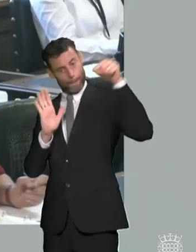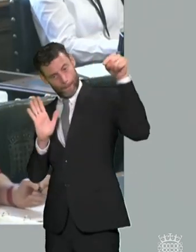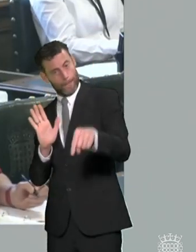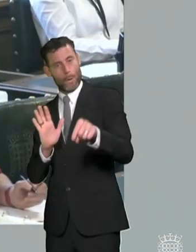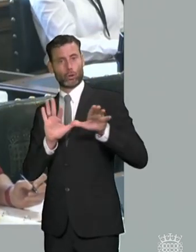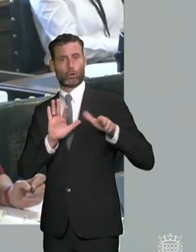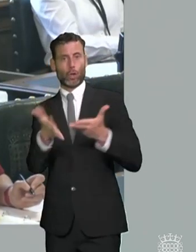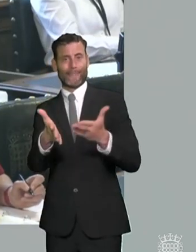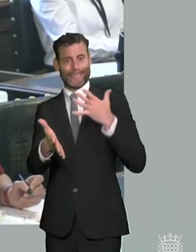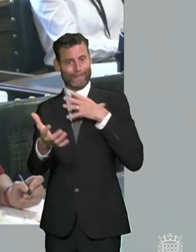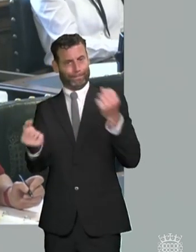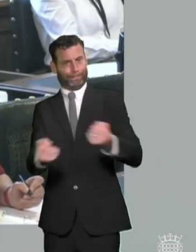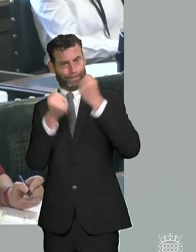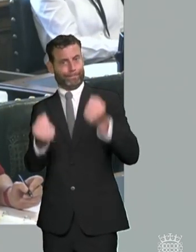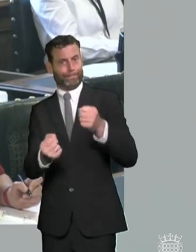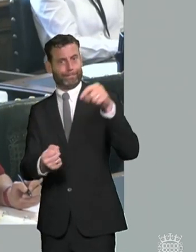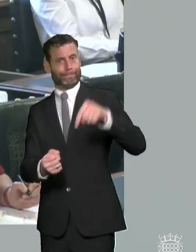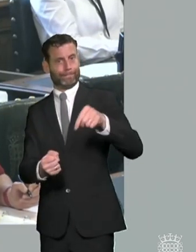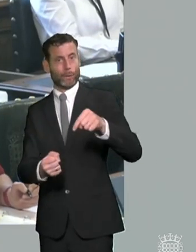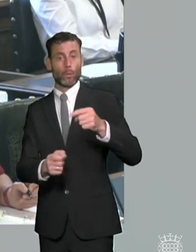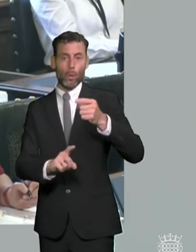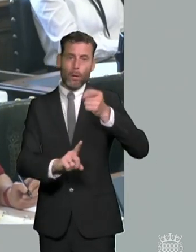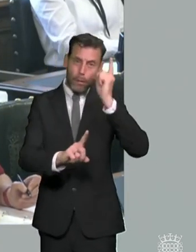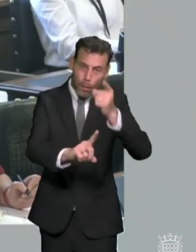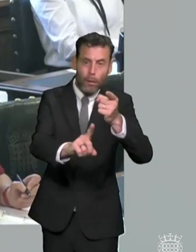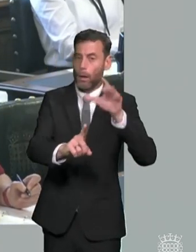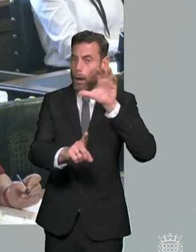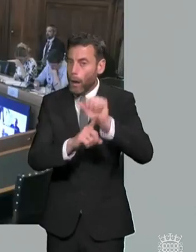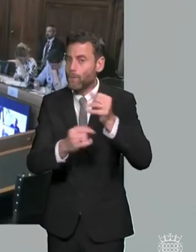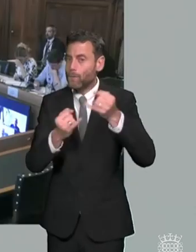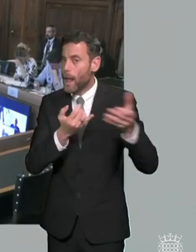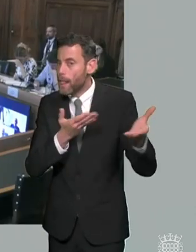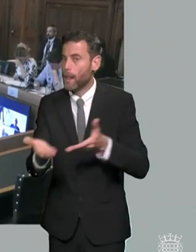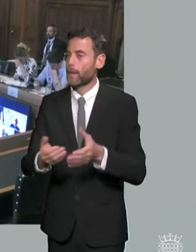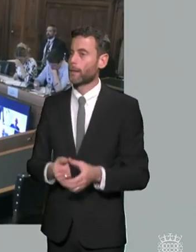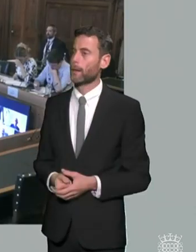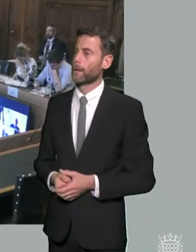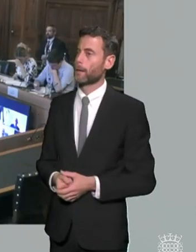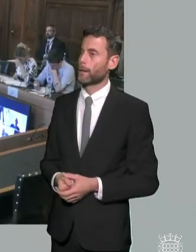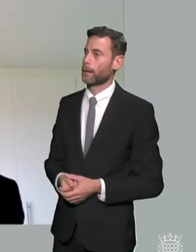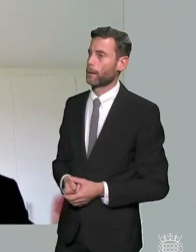or whoever wants to go next i can see michael in in my screen um i've got nothing to add to